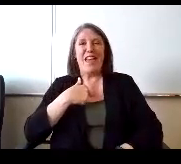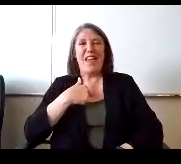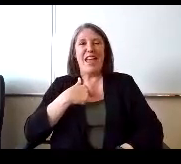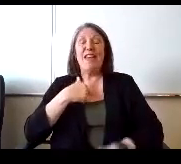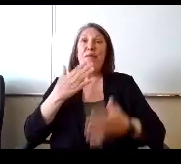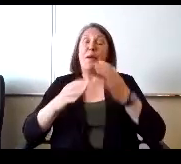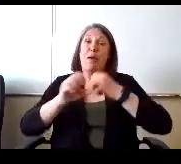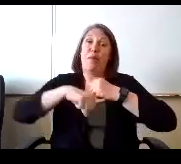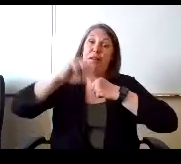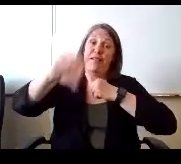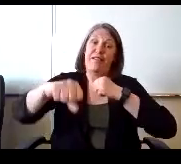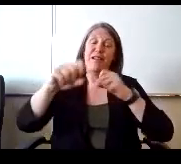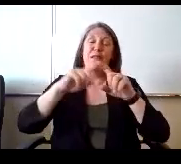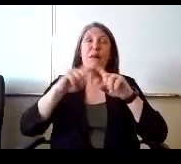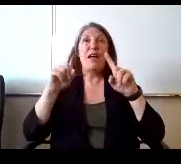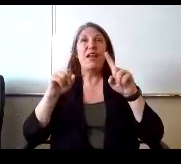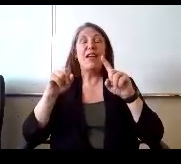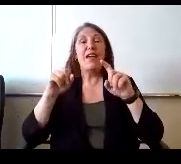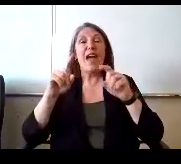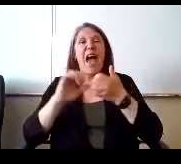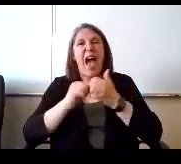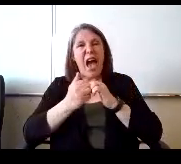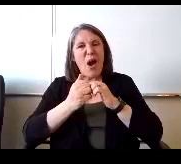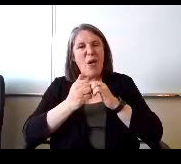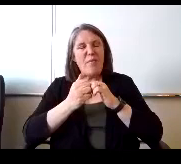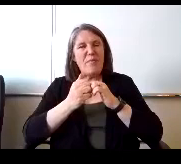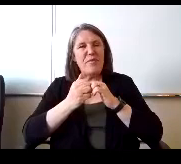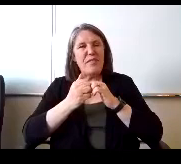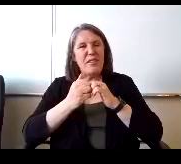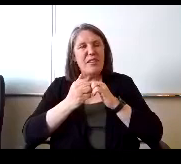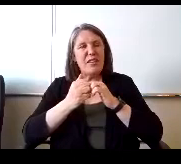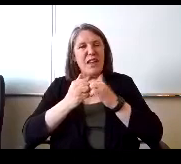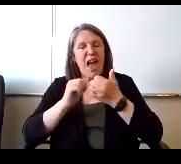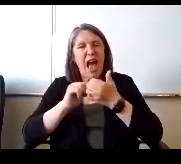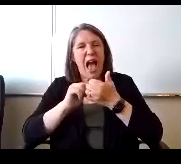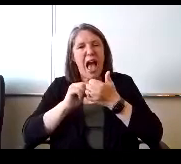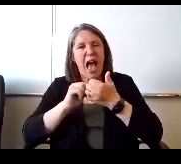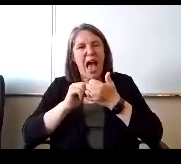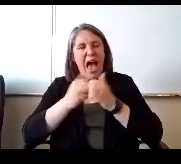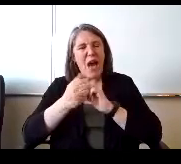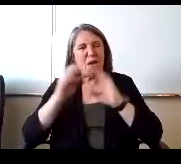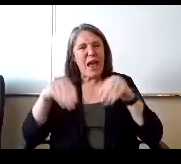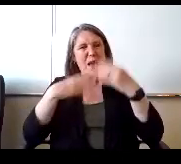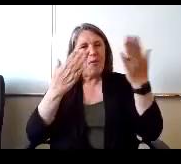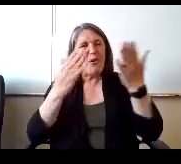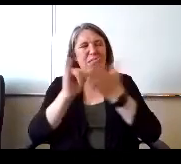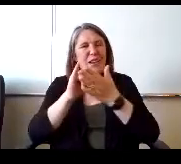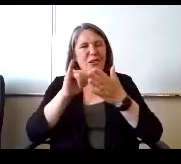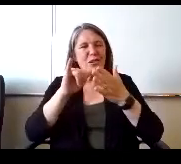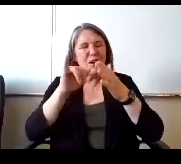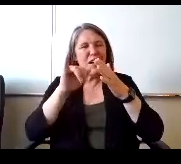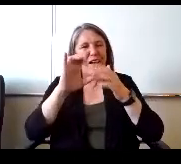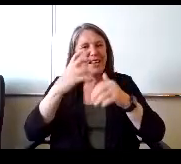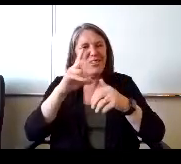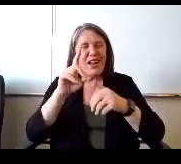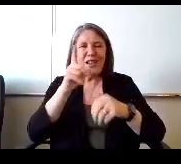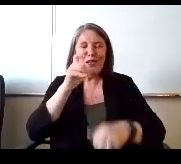but was just how would I? Or how would I pose that to a child who is feeling fatigued? You know,